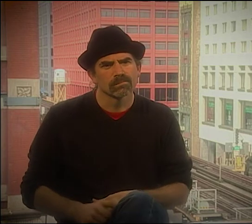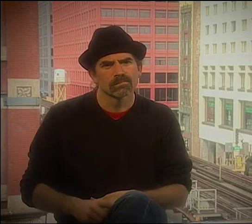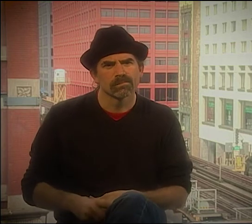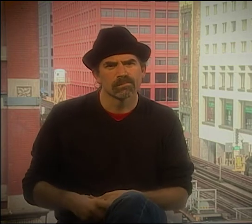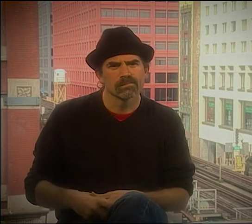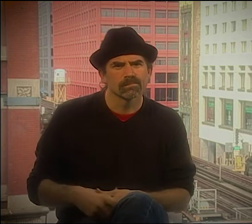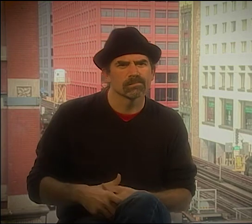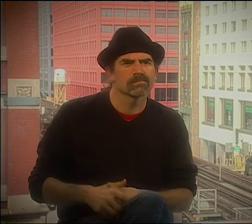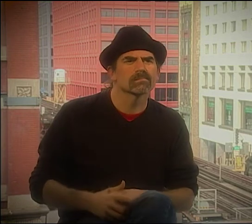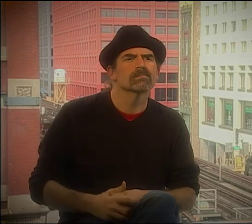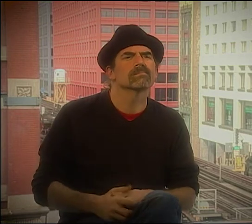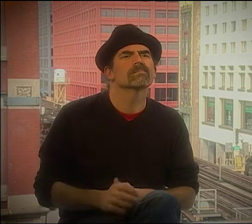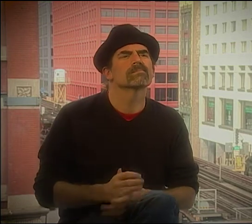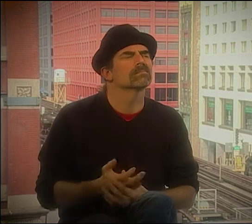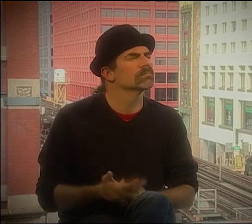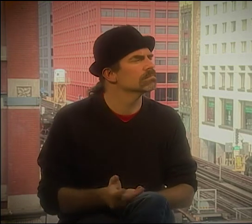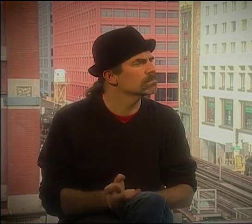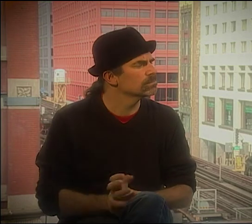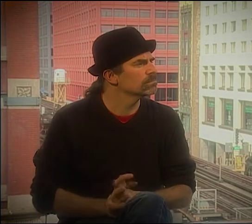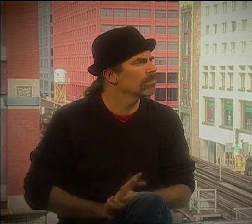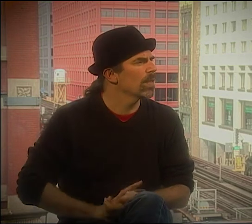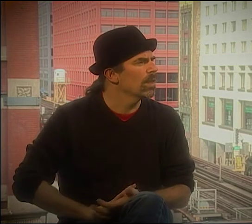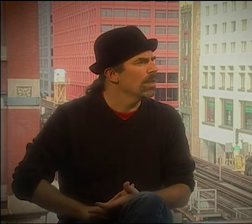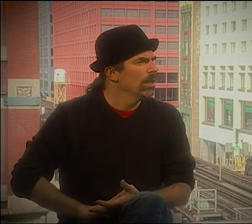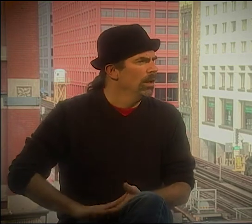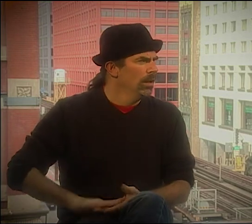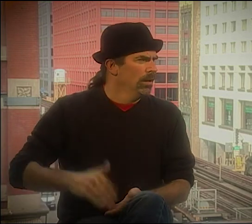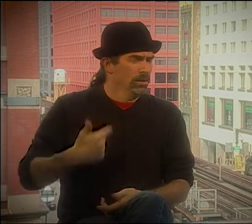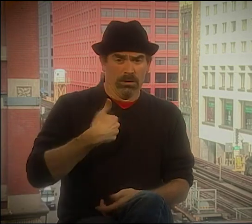WE NEED THAT. BACK THEN, I WAS SORT OF LIKE, "I DON'T KNOW."